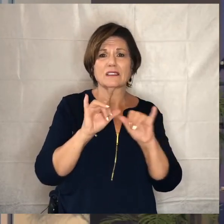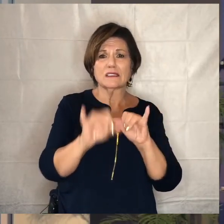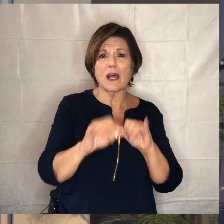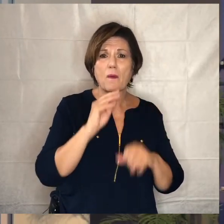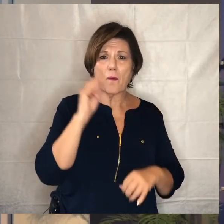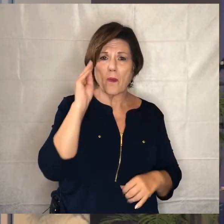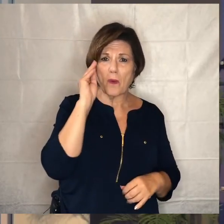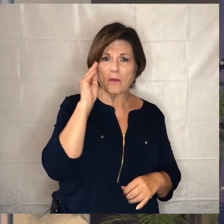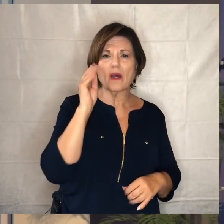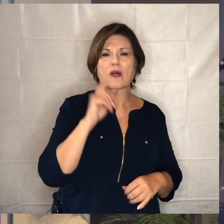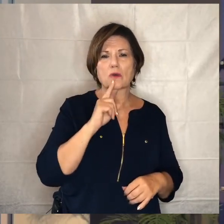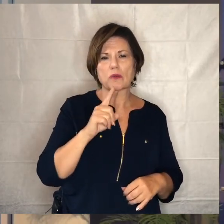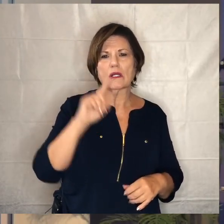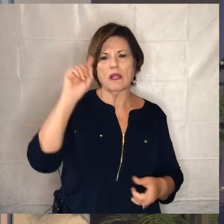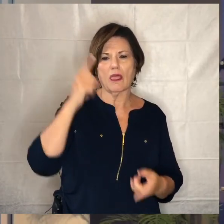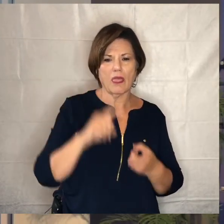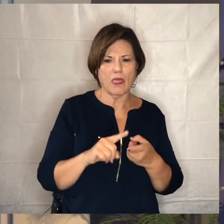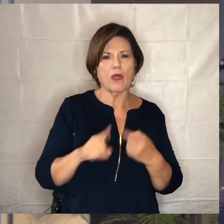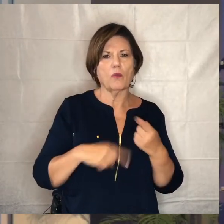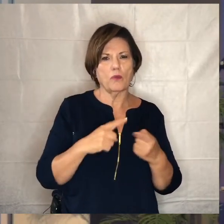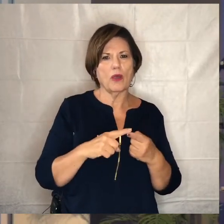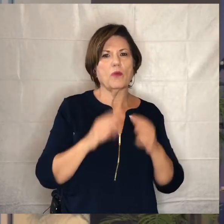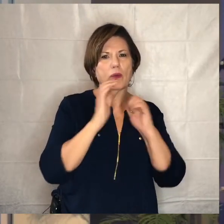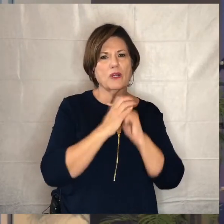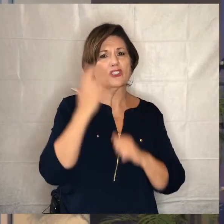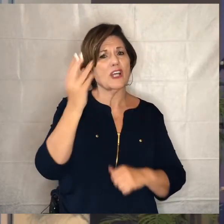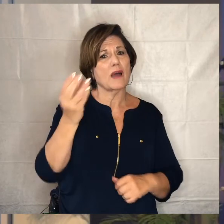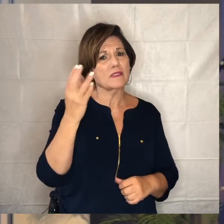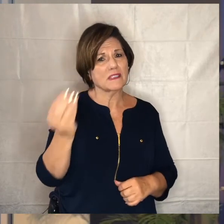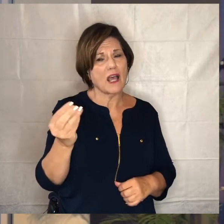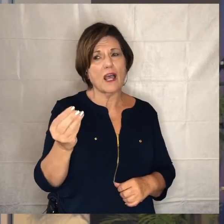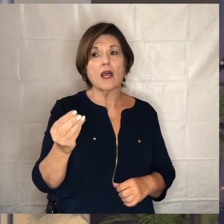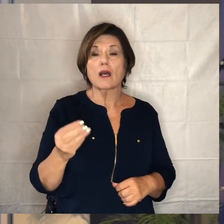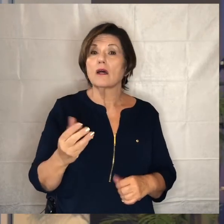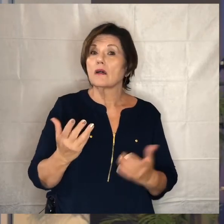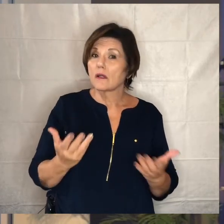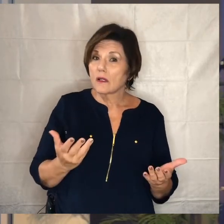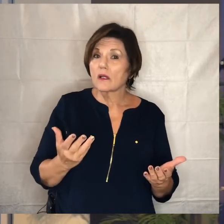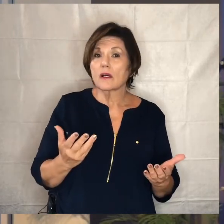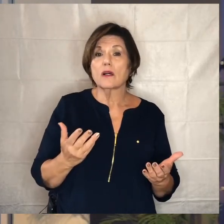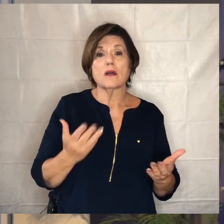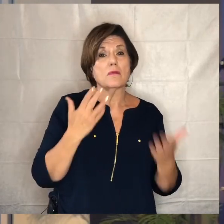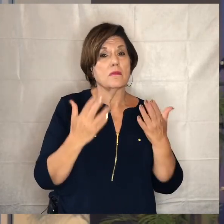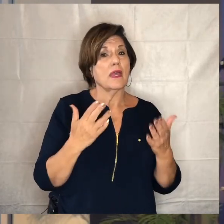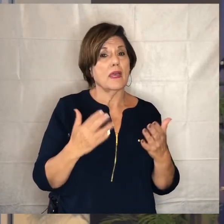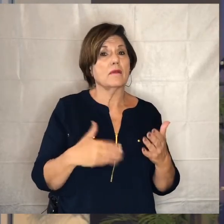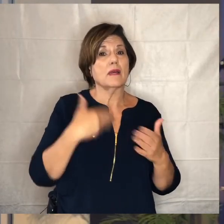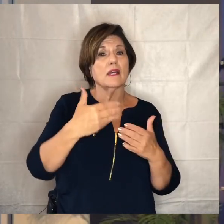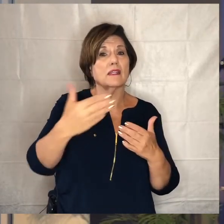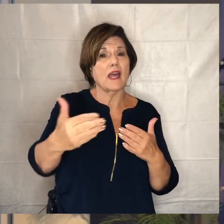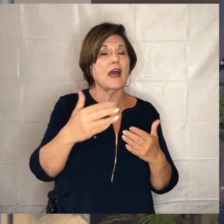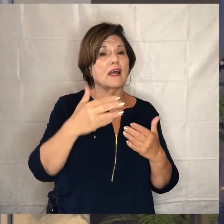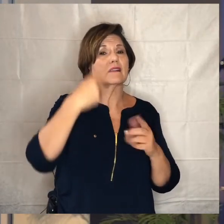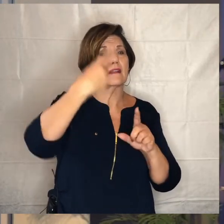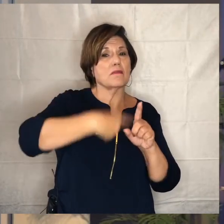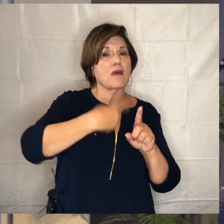really is diminished when we're outdoors that's not to say that we're not going to potentially in the next few weeks or months look at opportunities